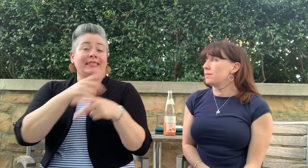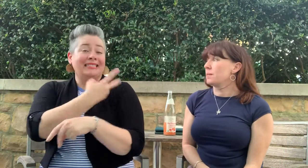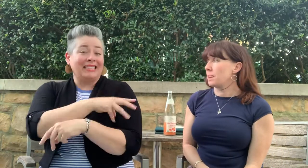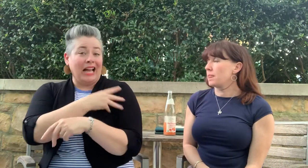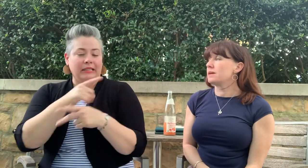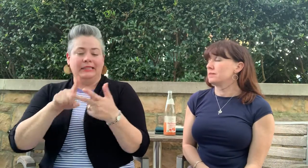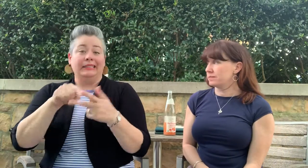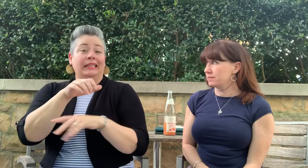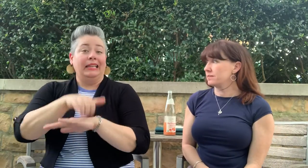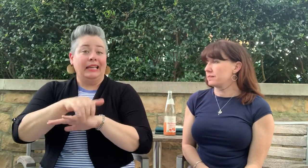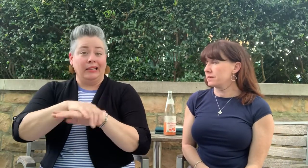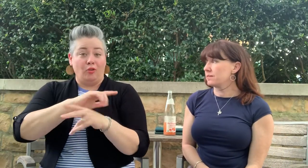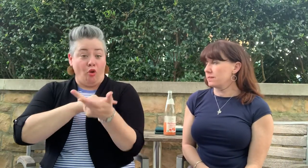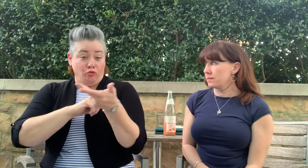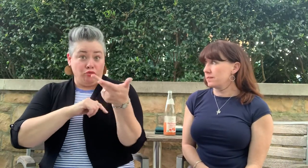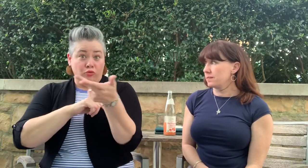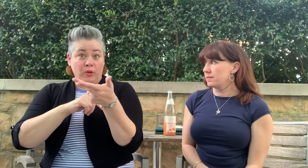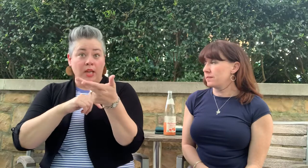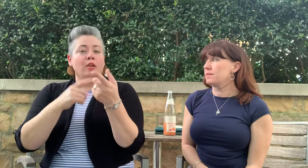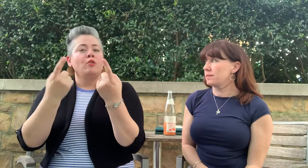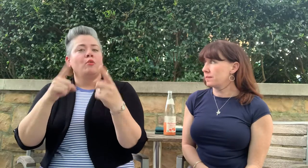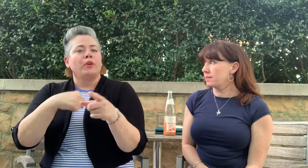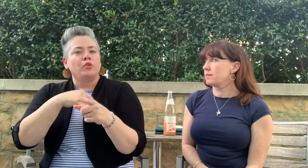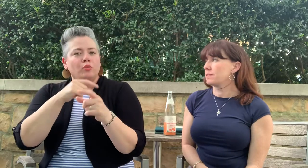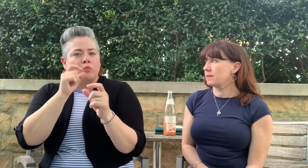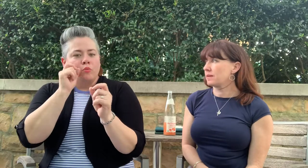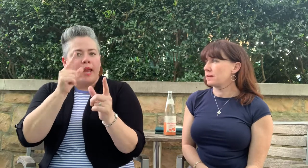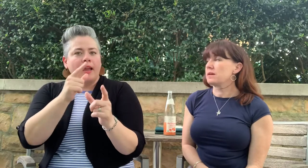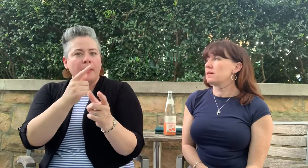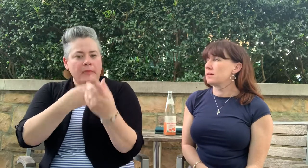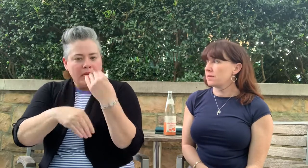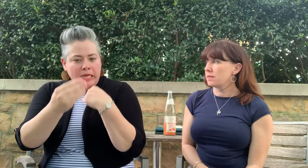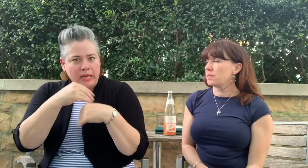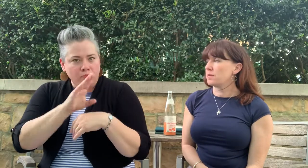England is that when you eat breakfast, you aren't